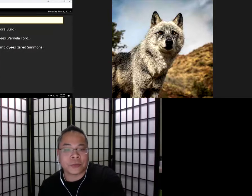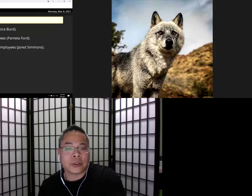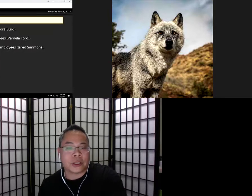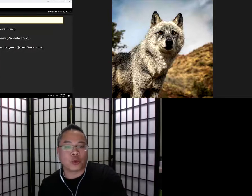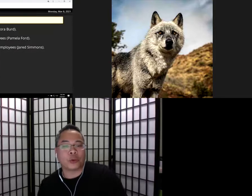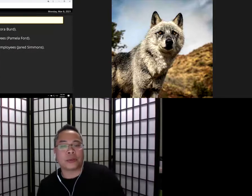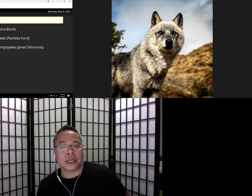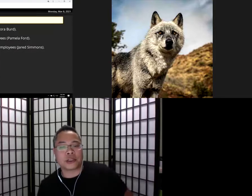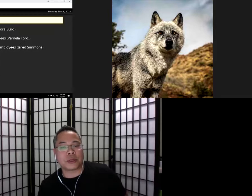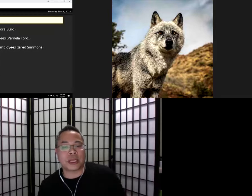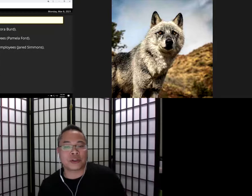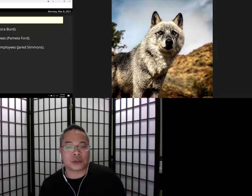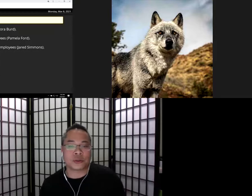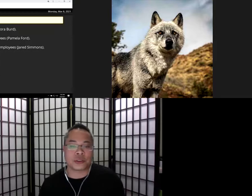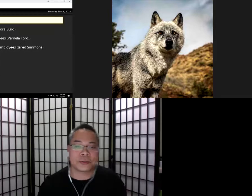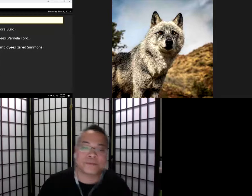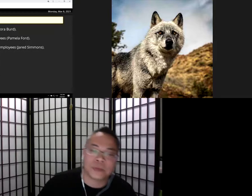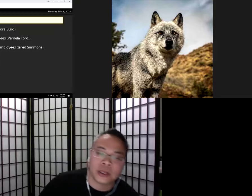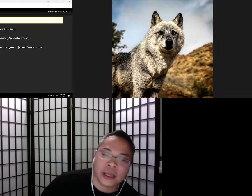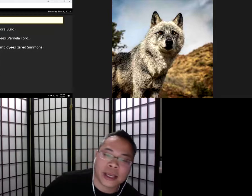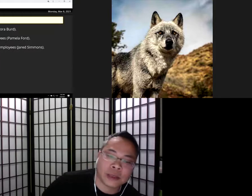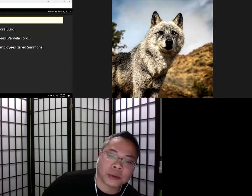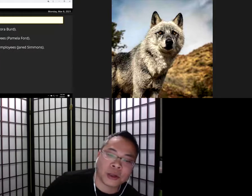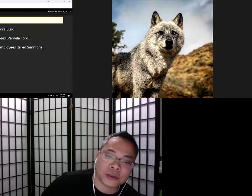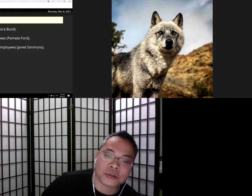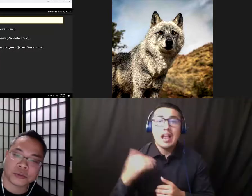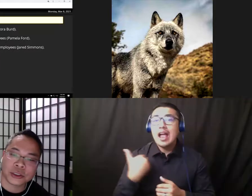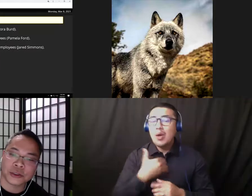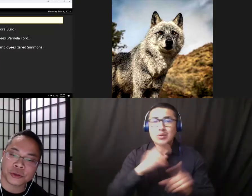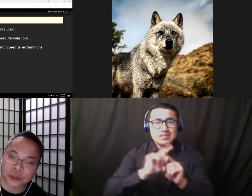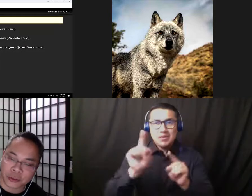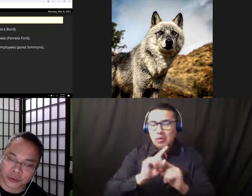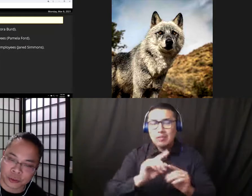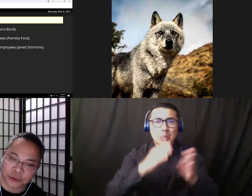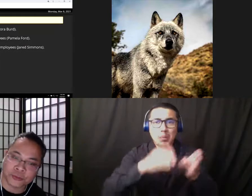Enrollment Management Angela Koritsoglou, Academic Policies and Procedure Kathryn Mitchell,